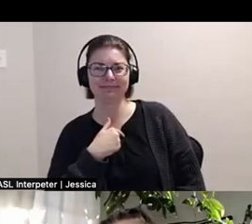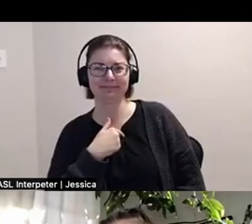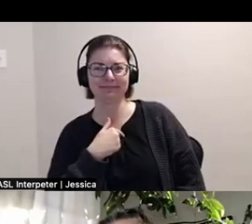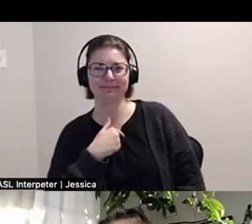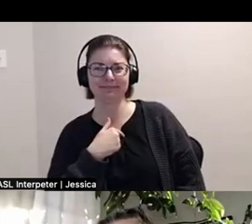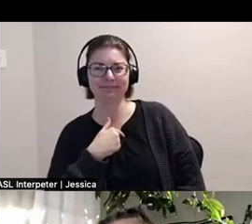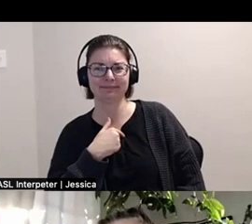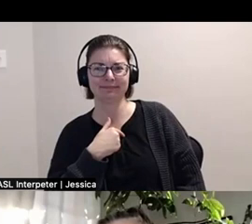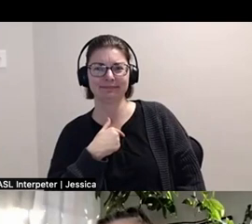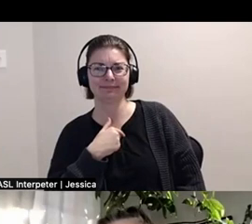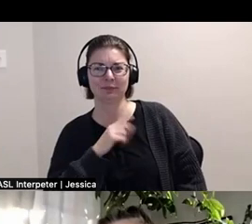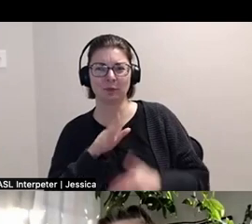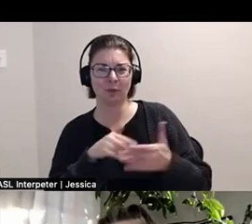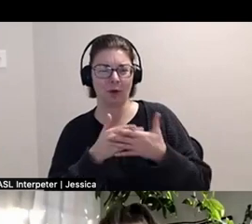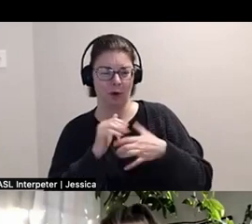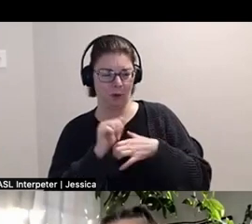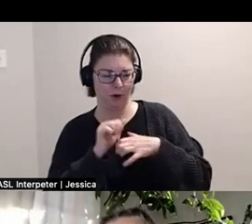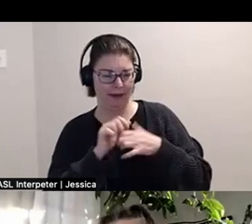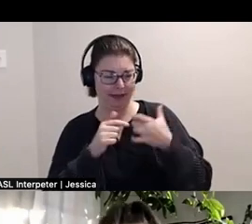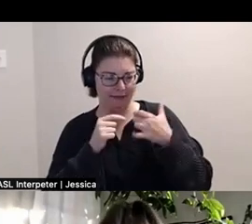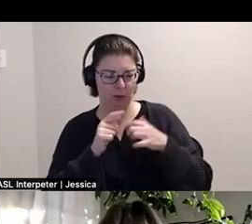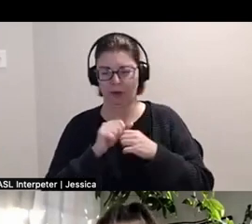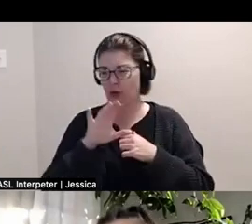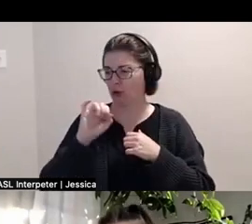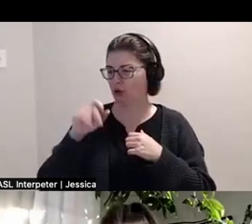working and living on crip time. So I'm like, no, I'm gonna I'm gonna come from bed. *laugh*